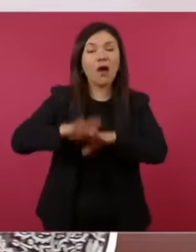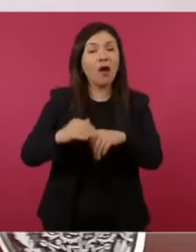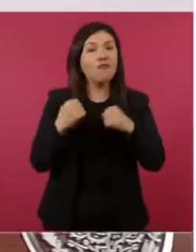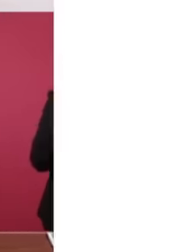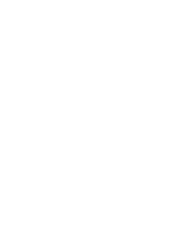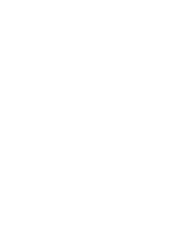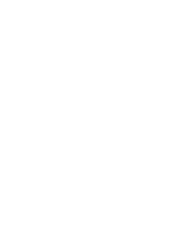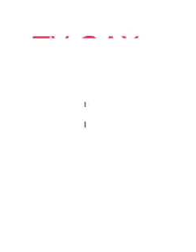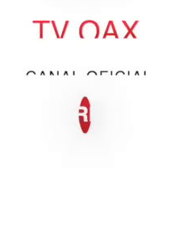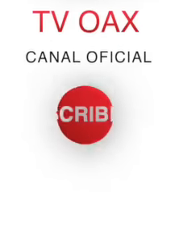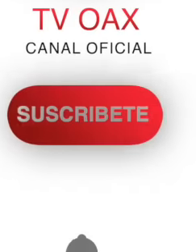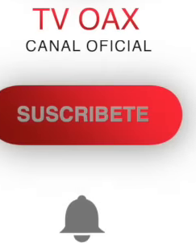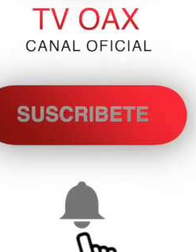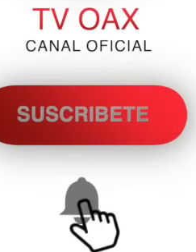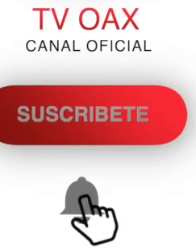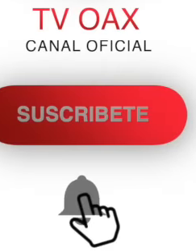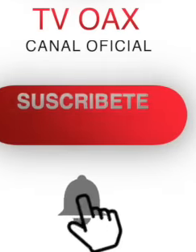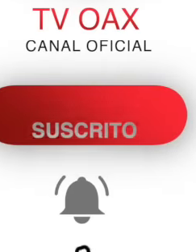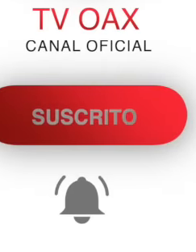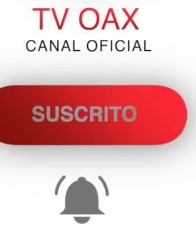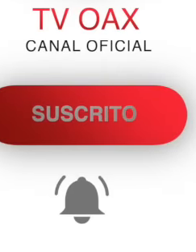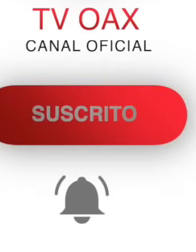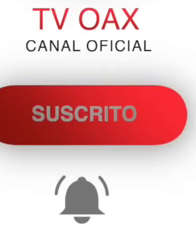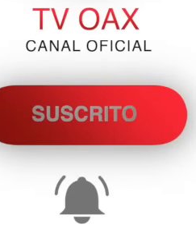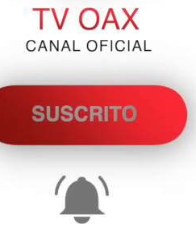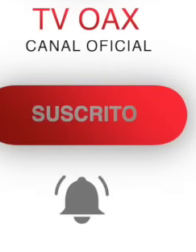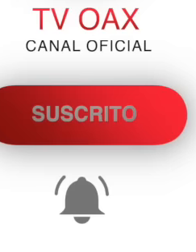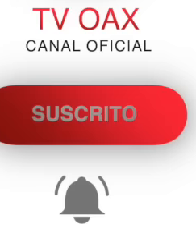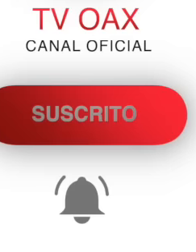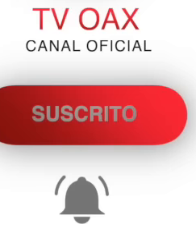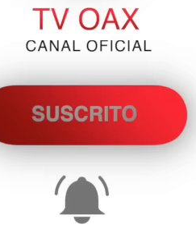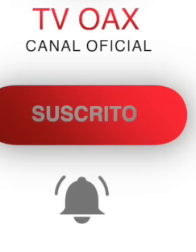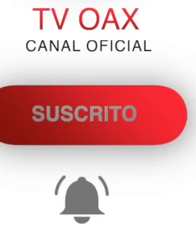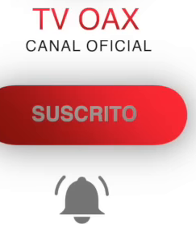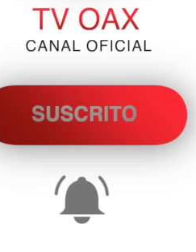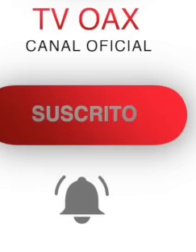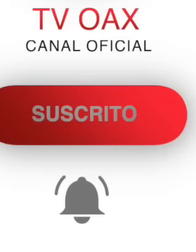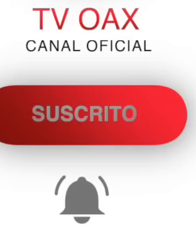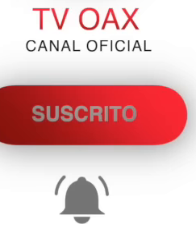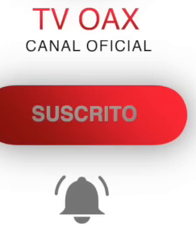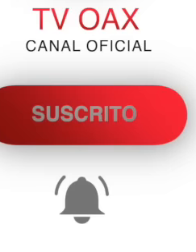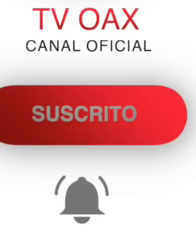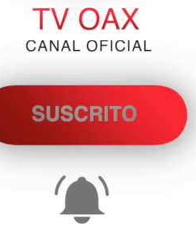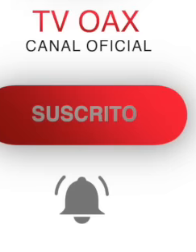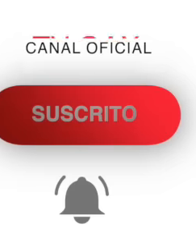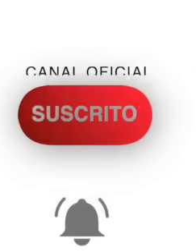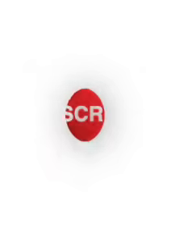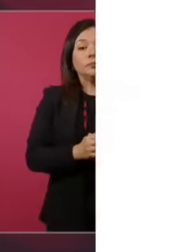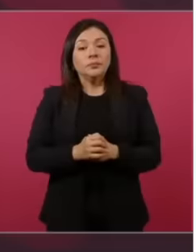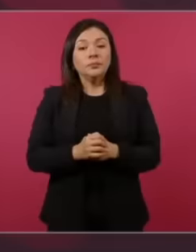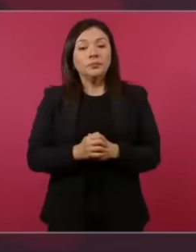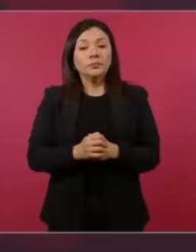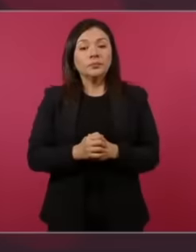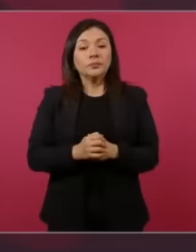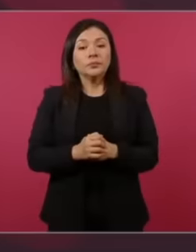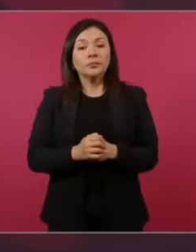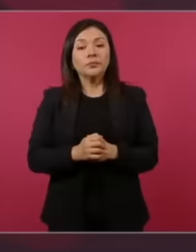extensive campaign on